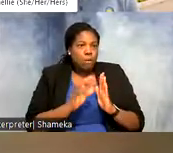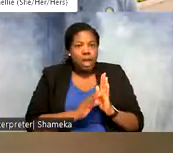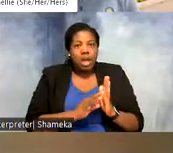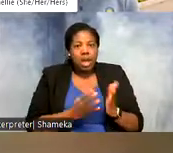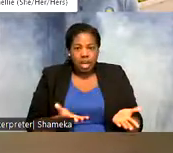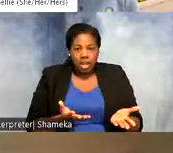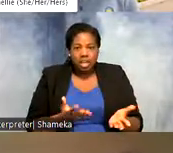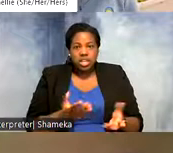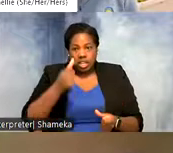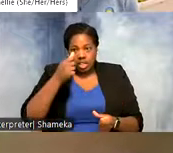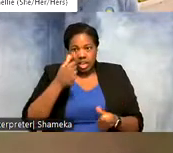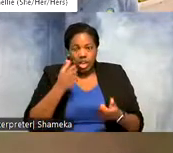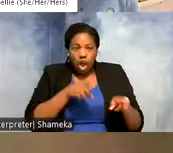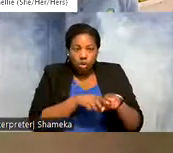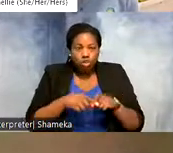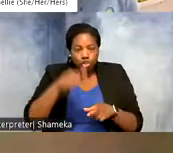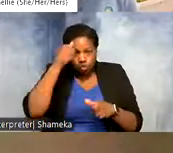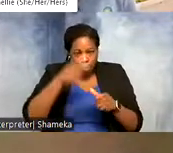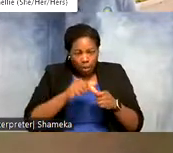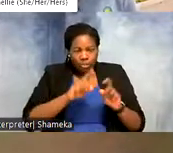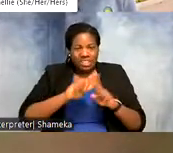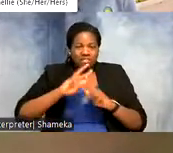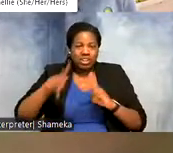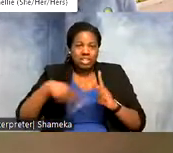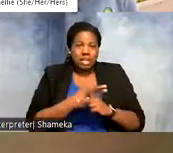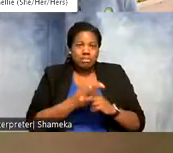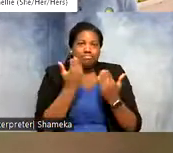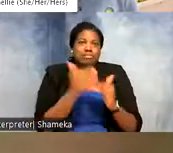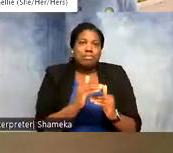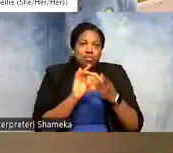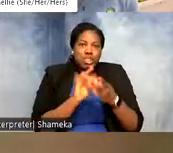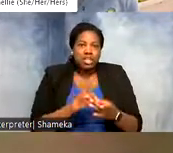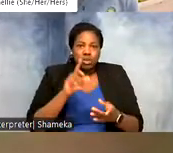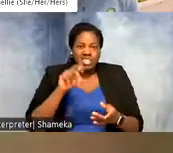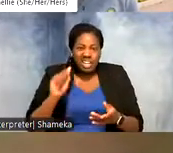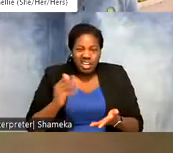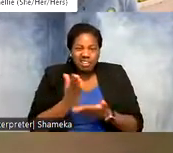the different constraints of different data types. So some tags collect slightly different amounts of